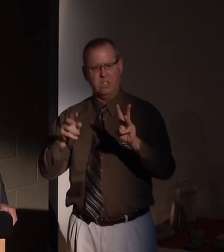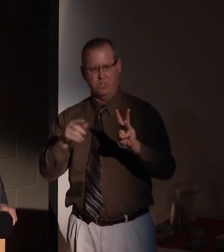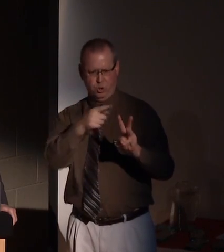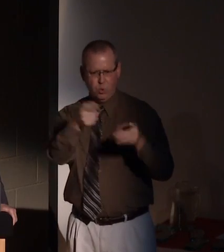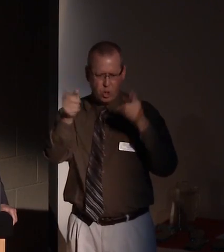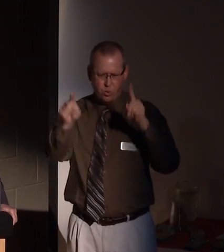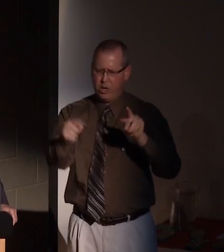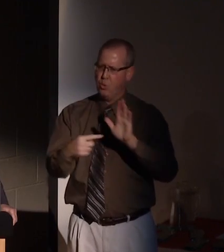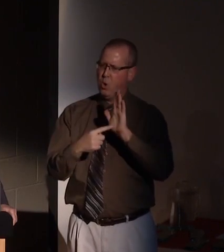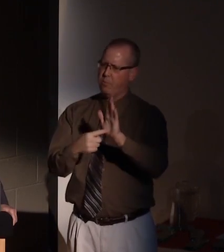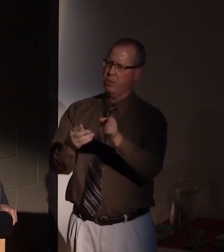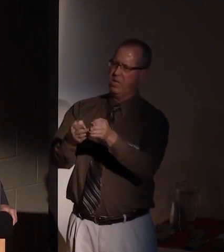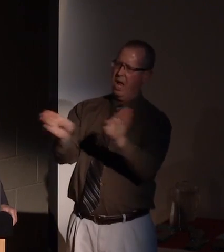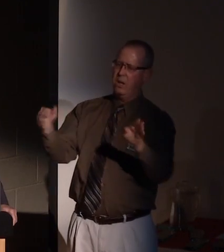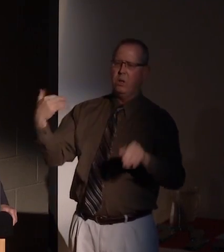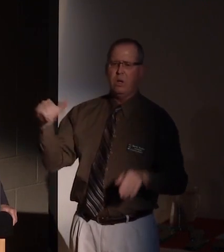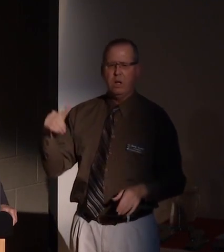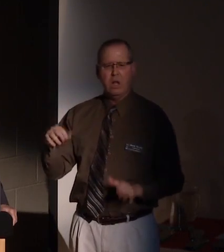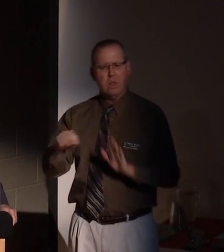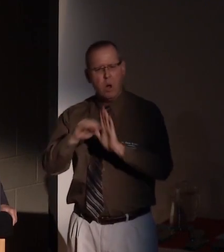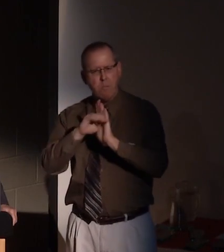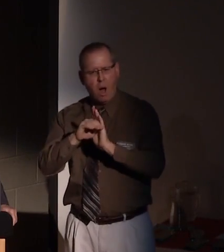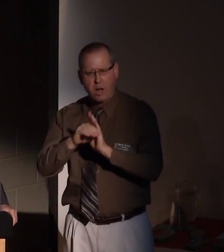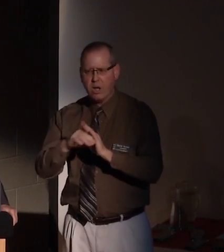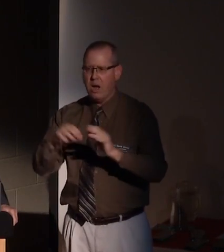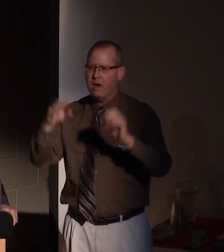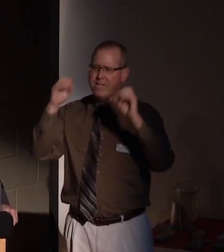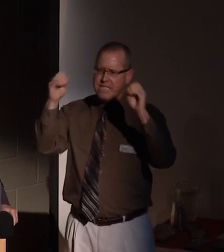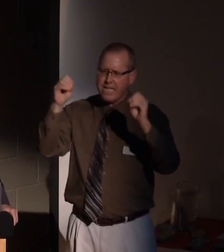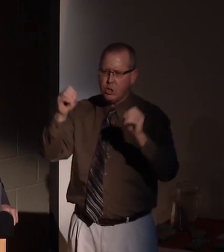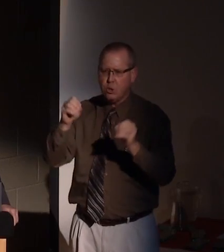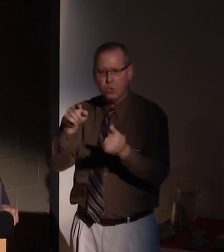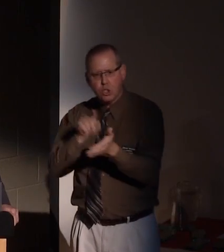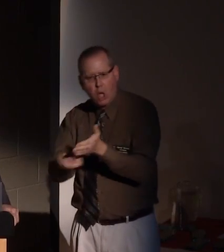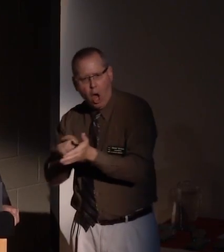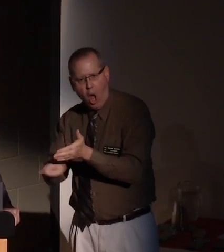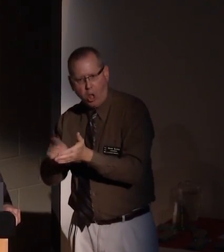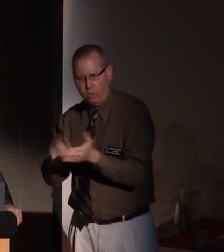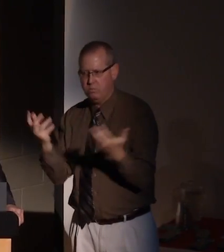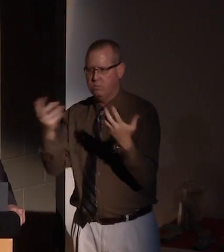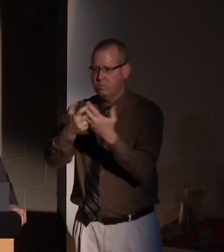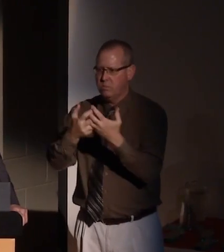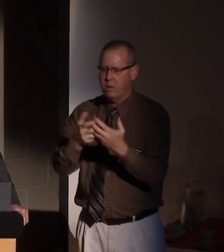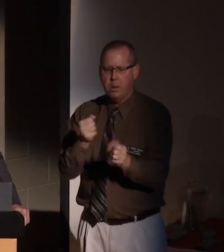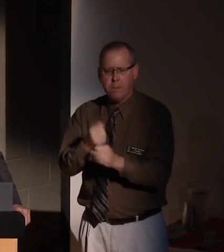model of a teacher/scholar, who makes sure that whatever they do